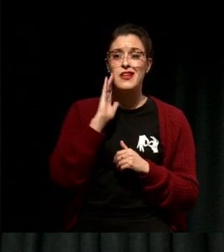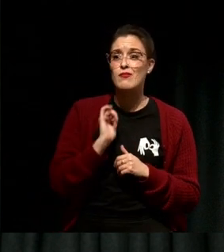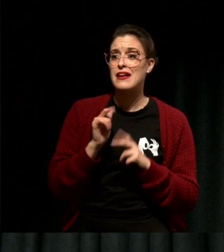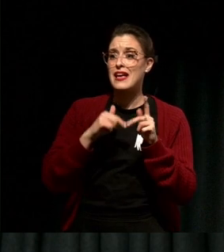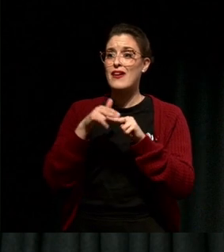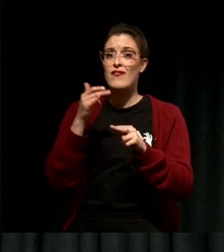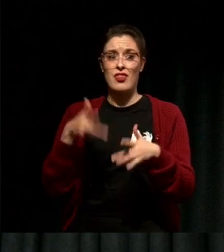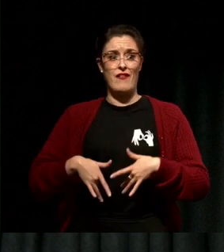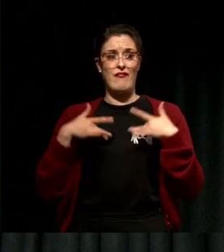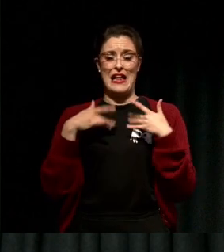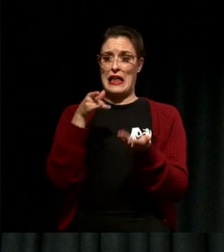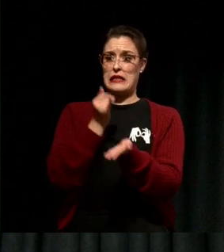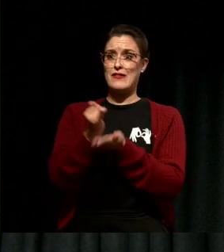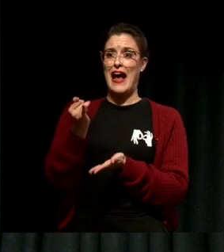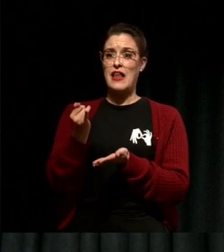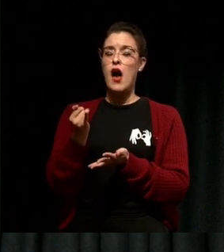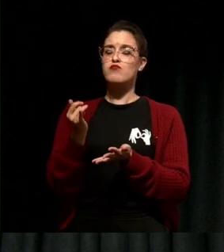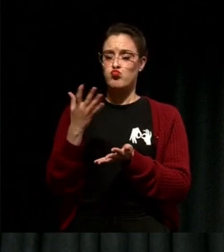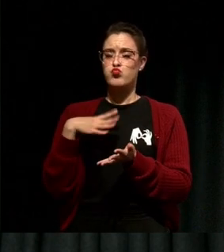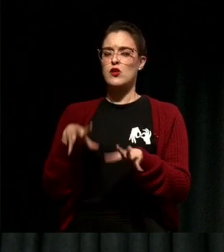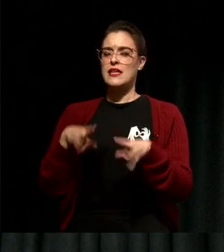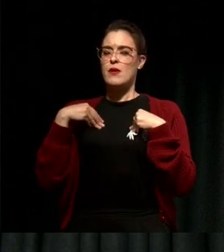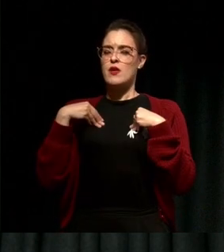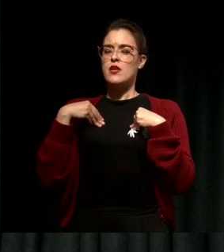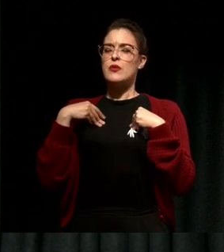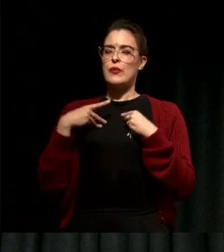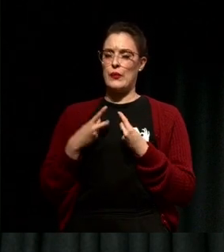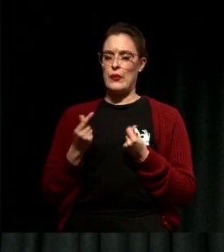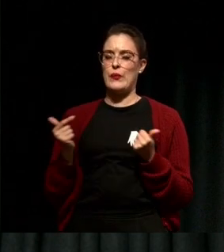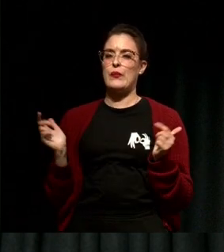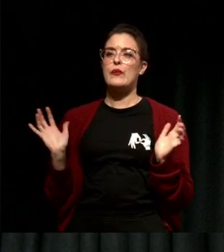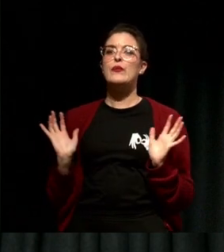the important principle is this: when you're having a feeling, those feelings are always